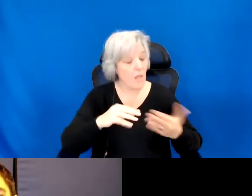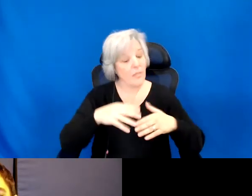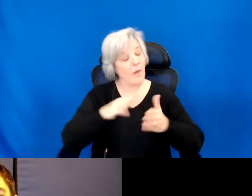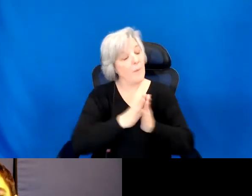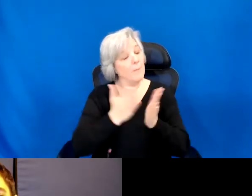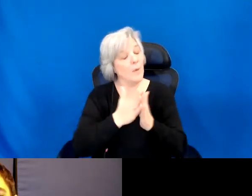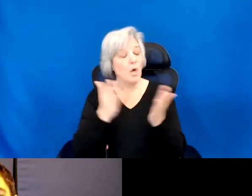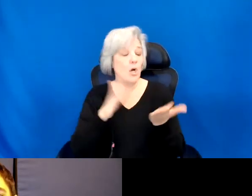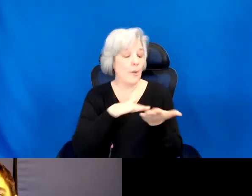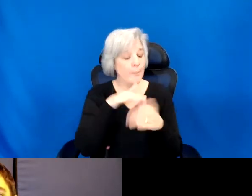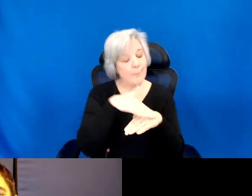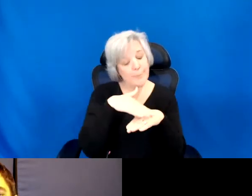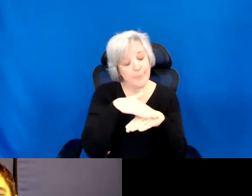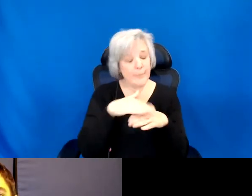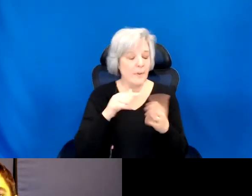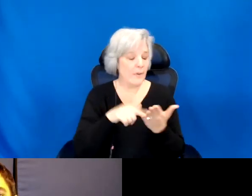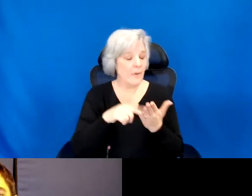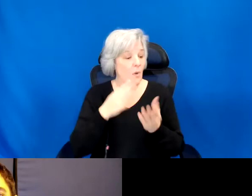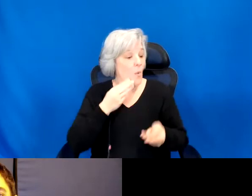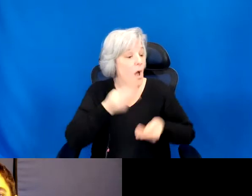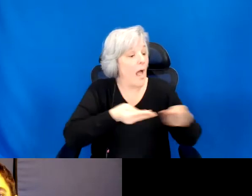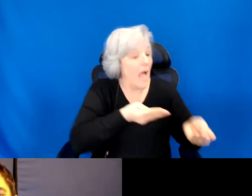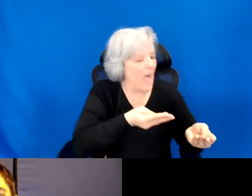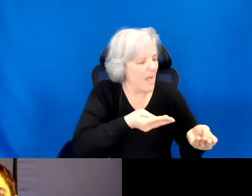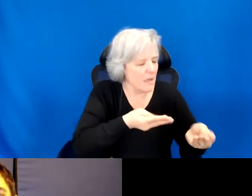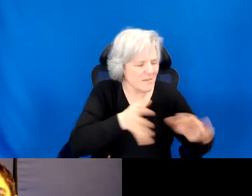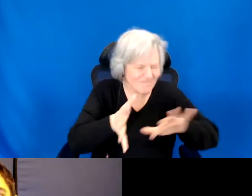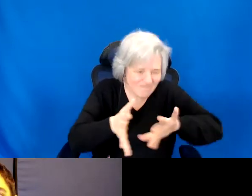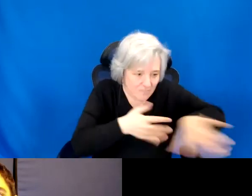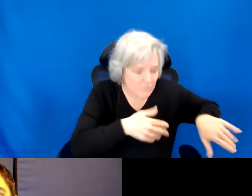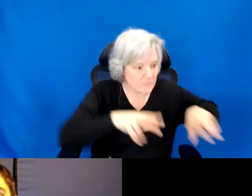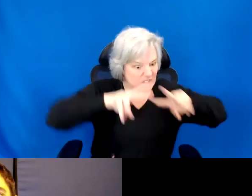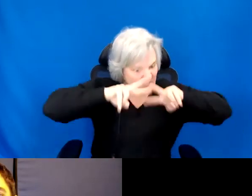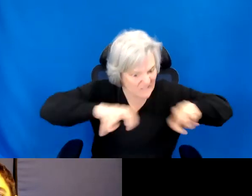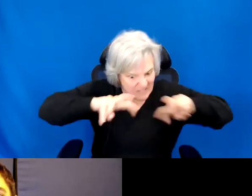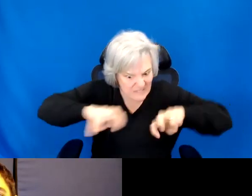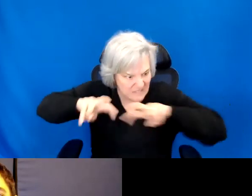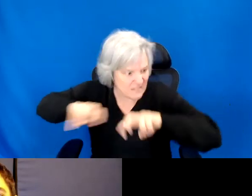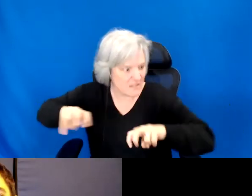with a keen understanding that resistance, collective action, and stories of survival